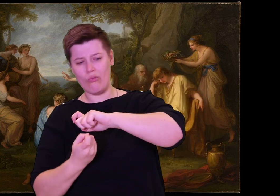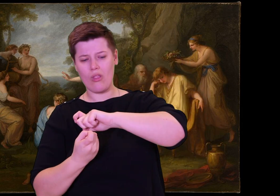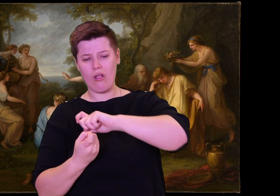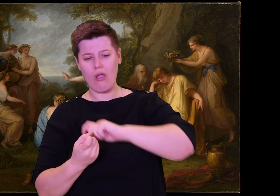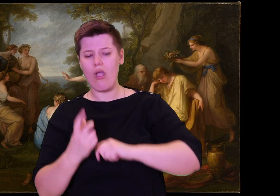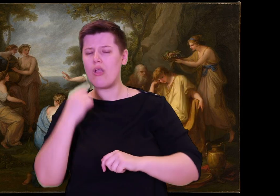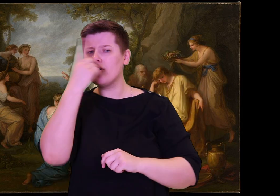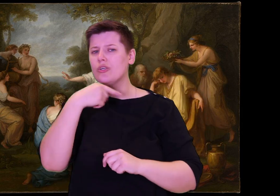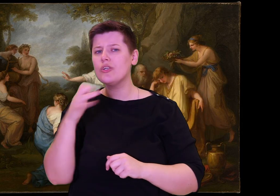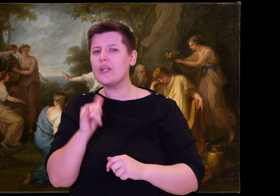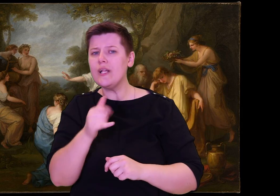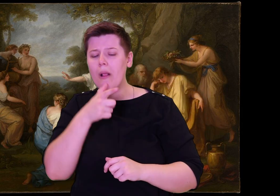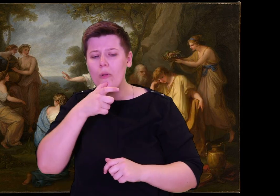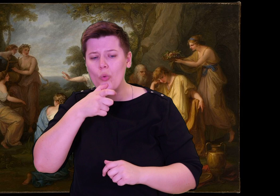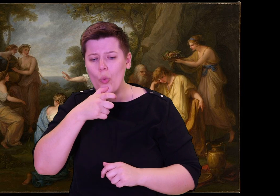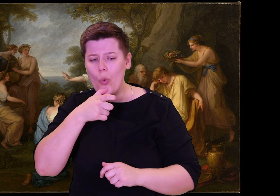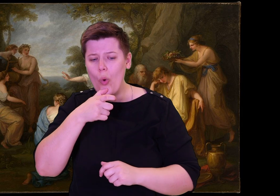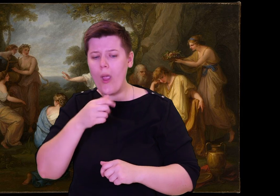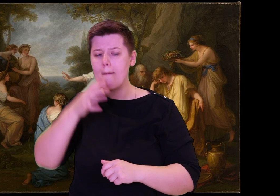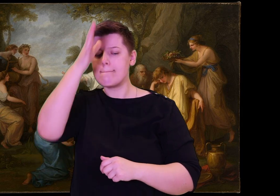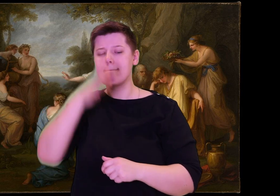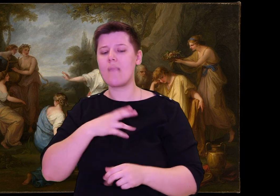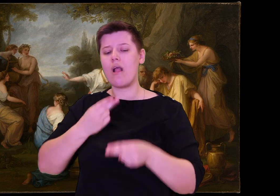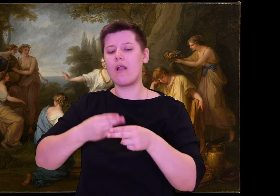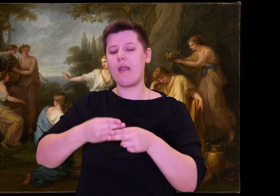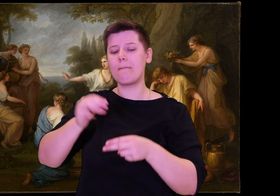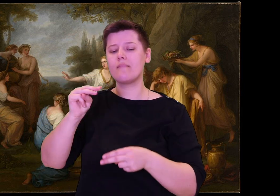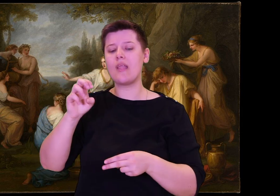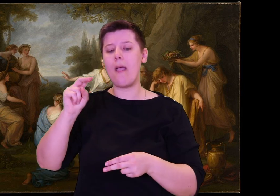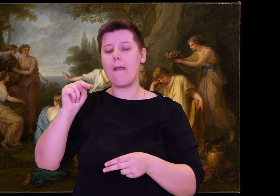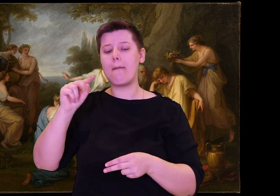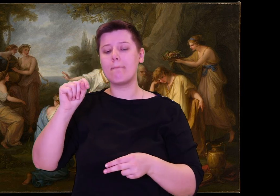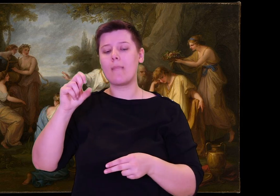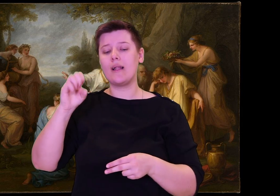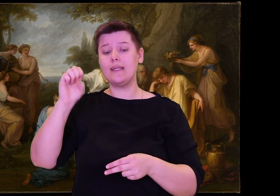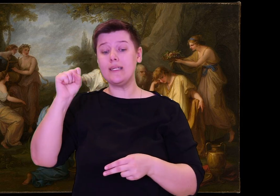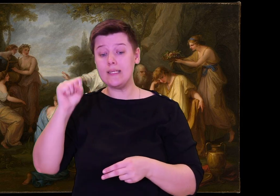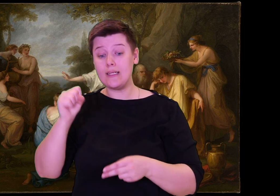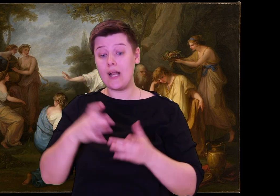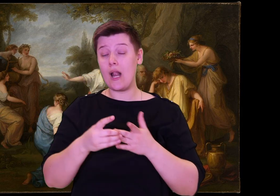in which Odysseus kept stores of weapons.